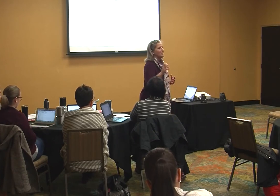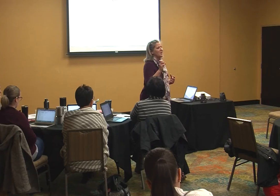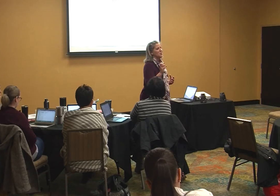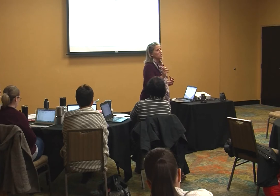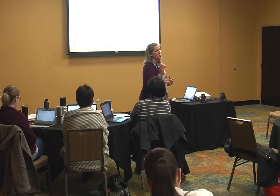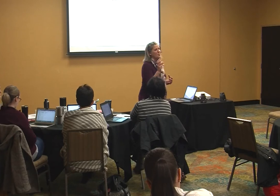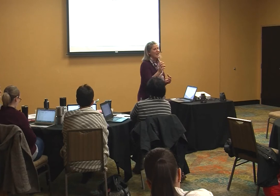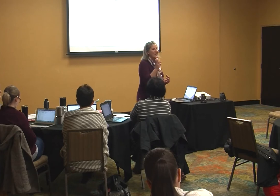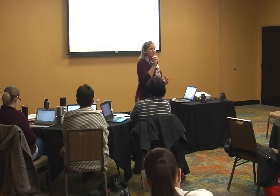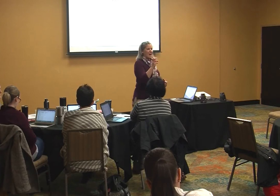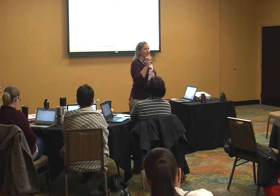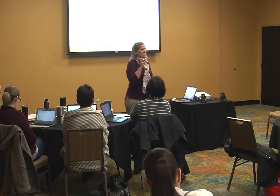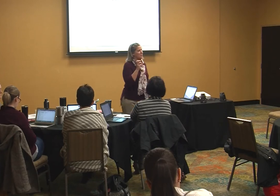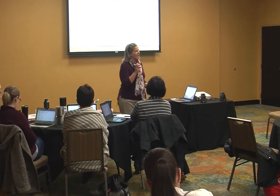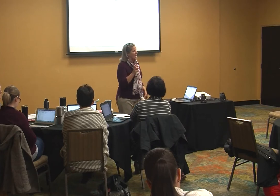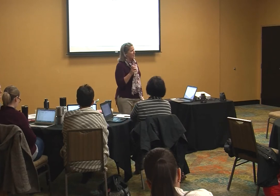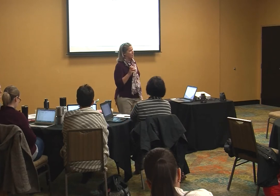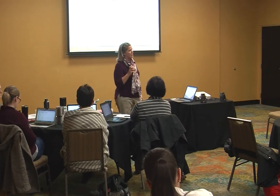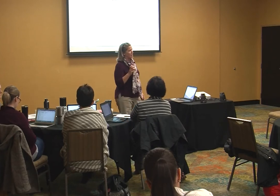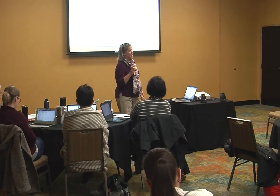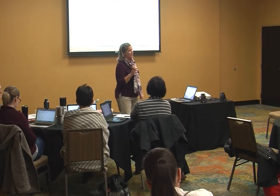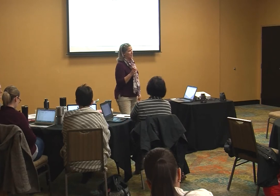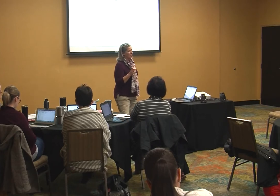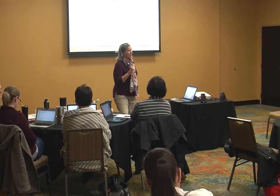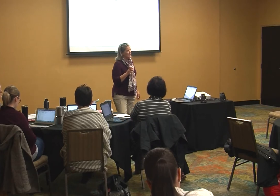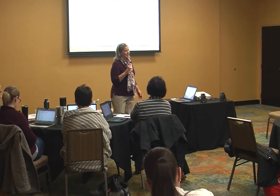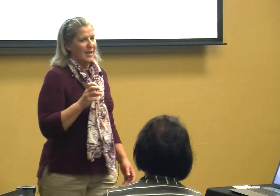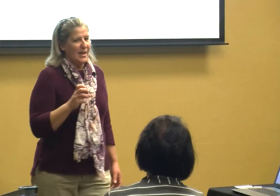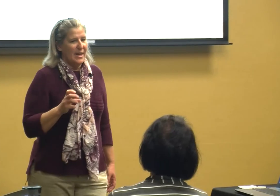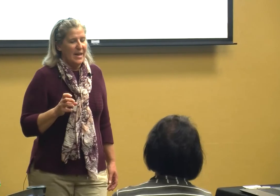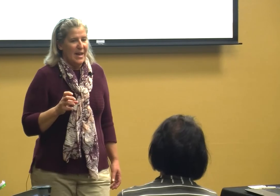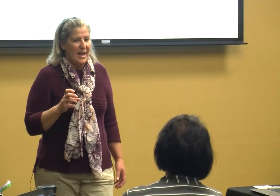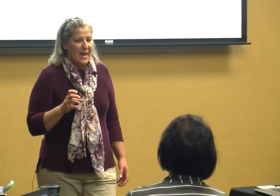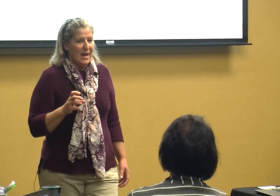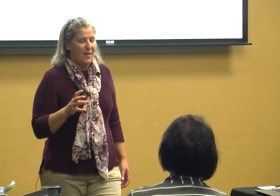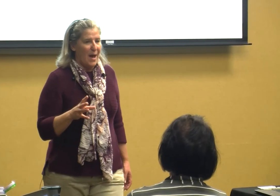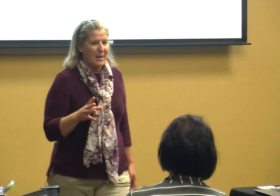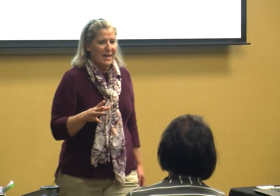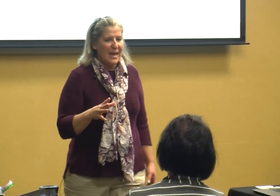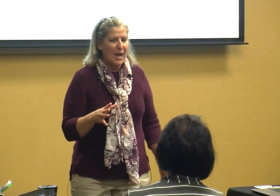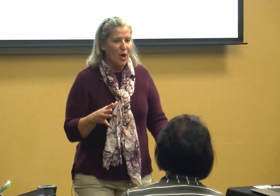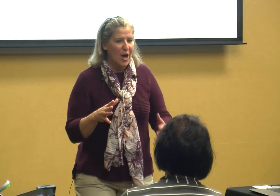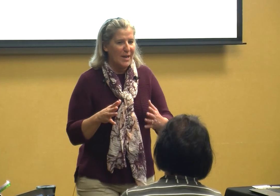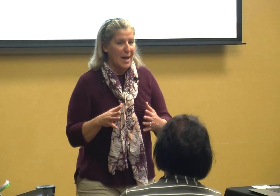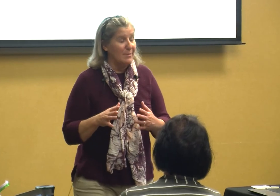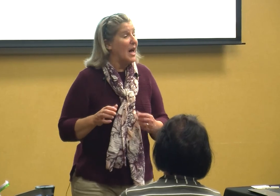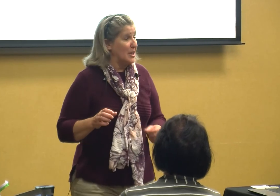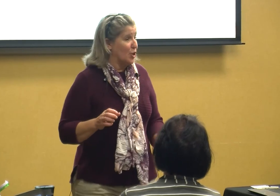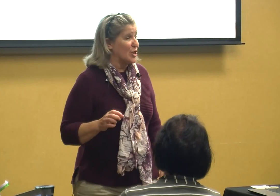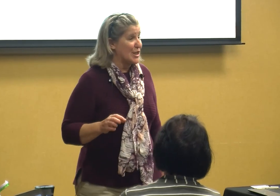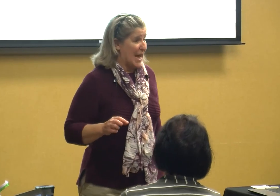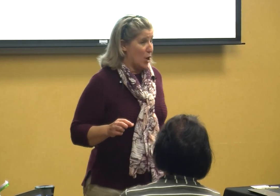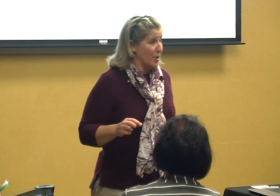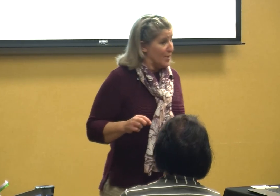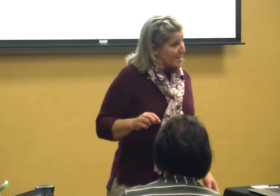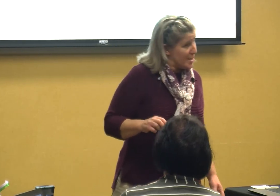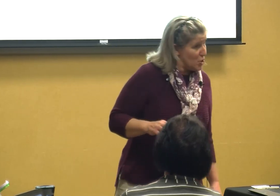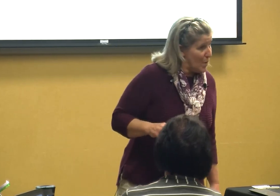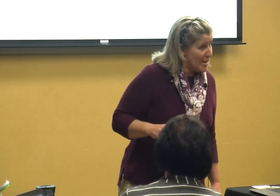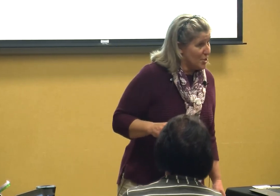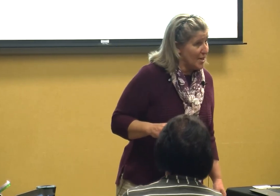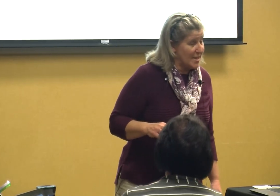but you think about your touch if I'm in here and I'm a little scared of this situation and